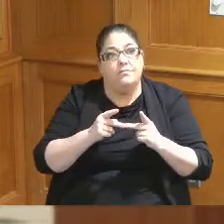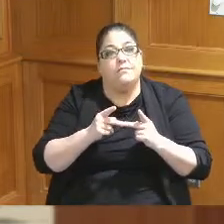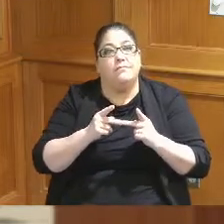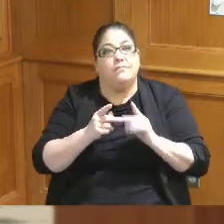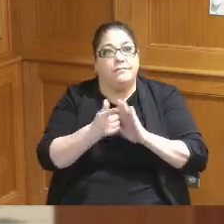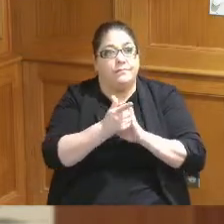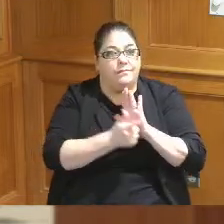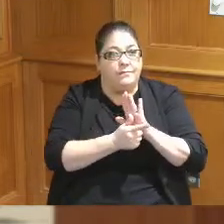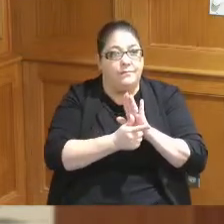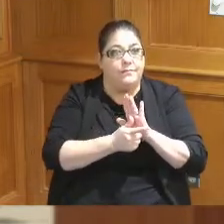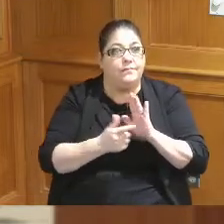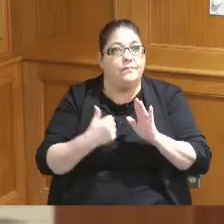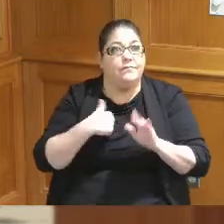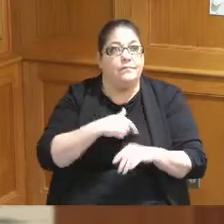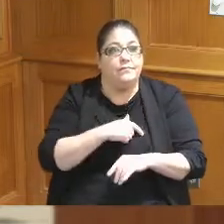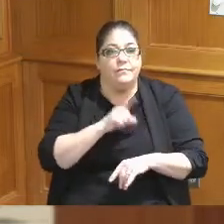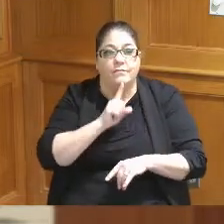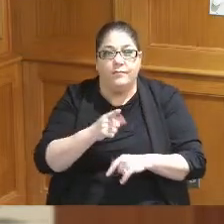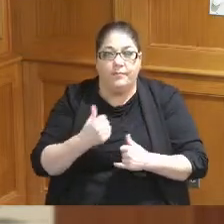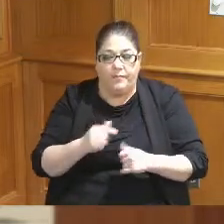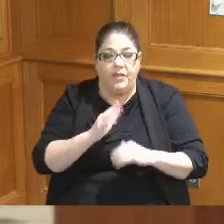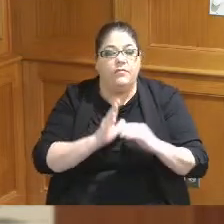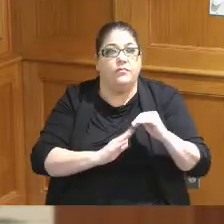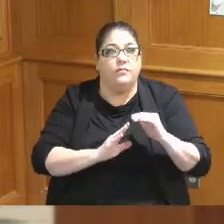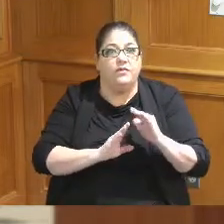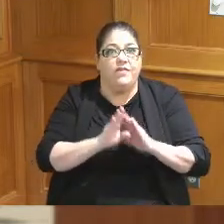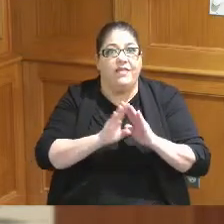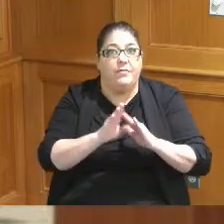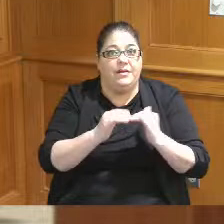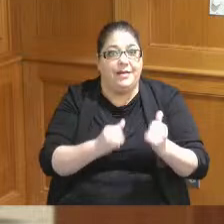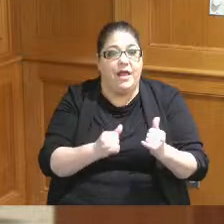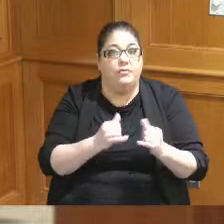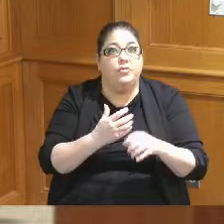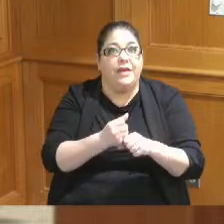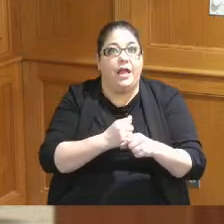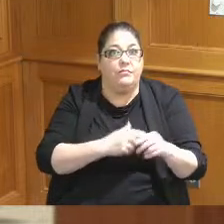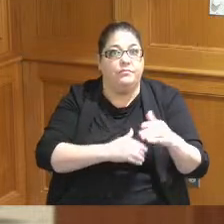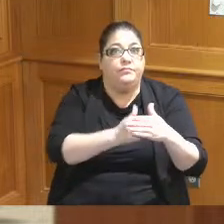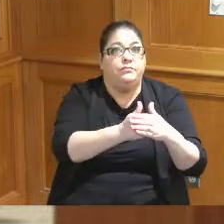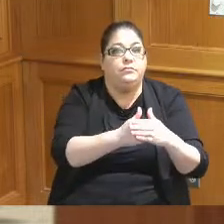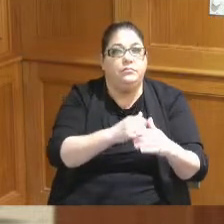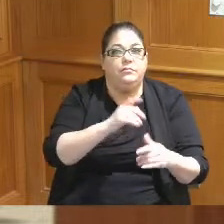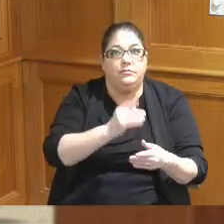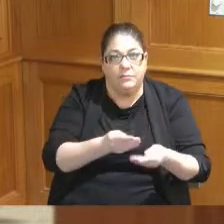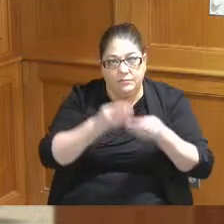that we are working on developing to try to get up to the state so that they can pass it